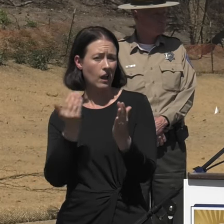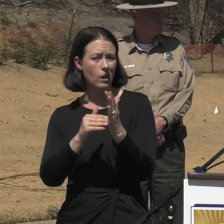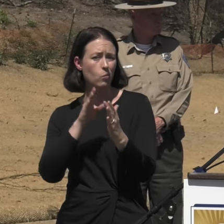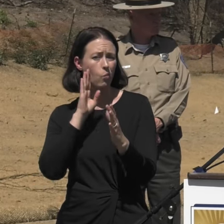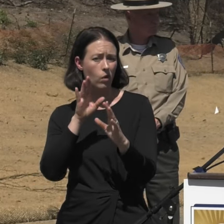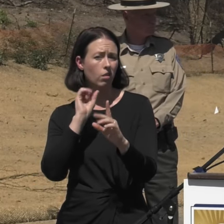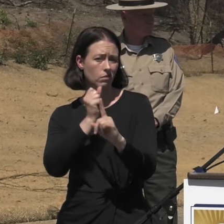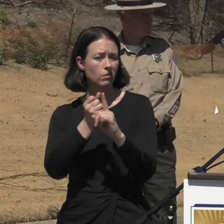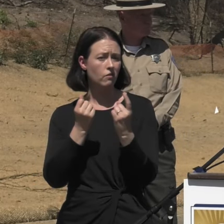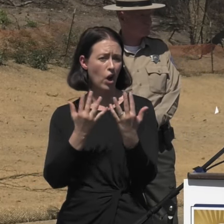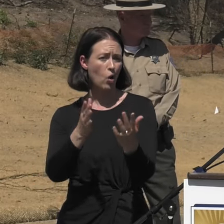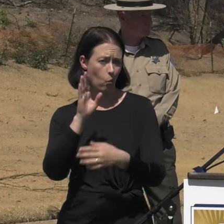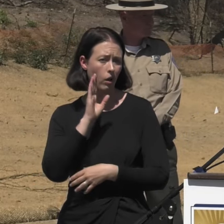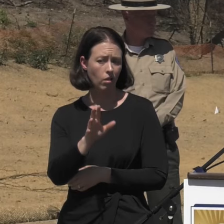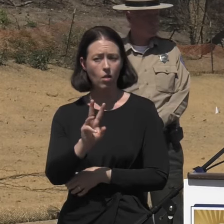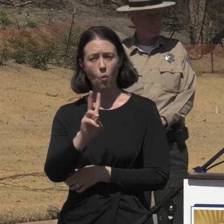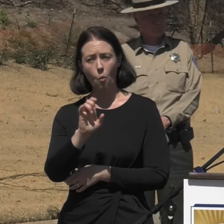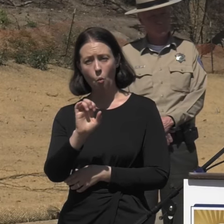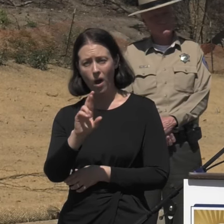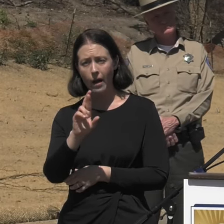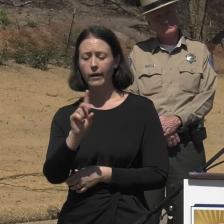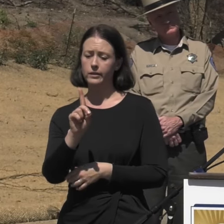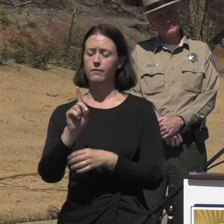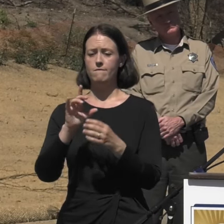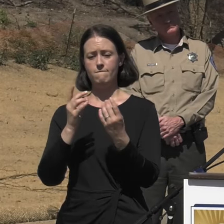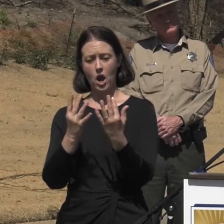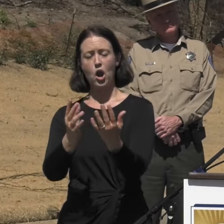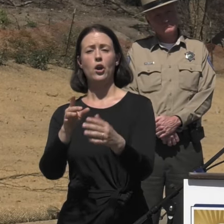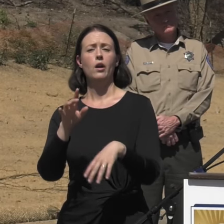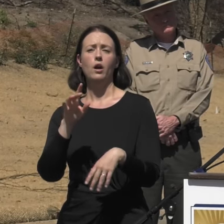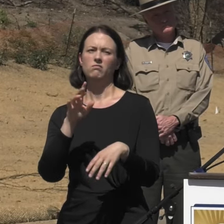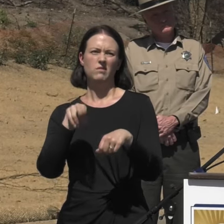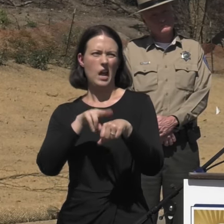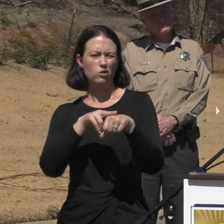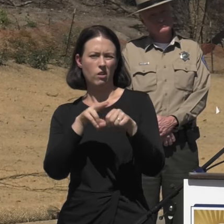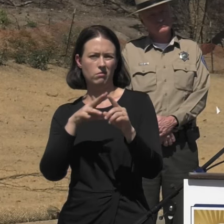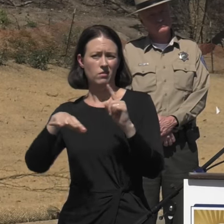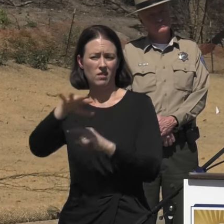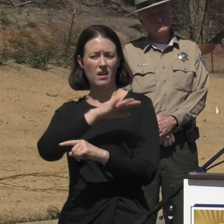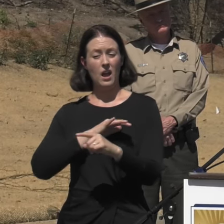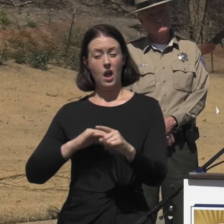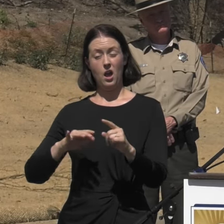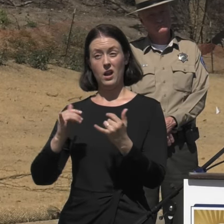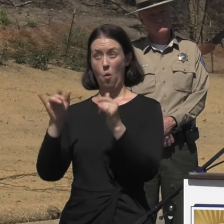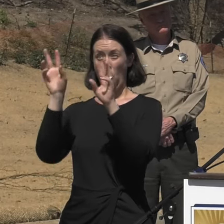Wildfire is a natural condition of these areas. And as you know with climate change, we're seeing more frequent and more